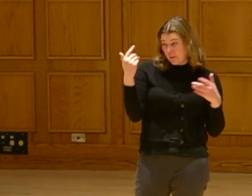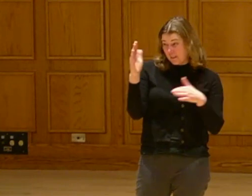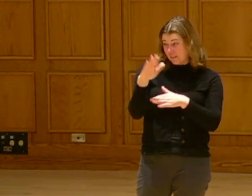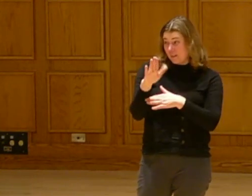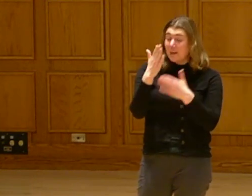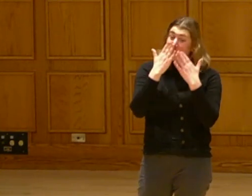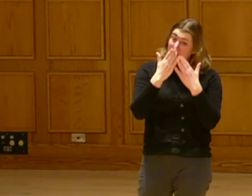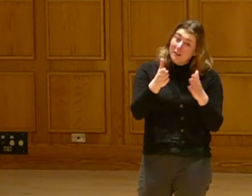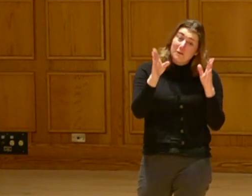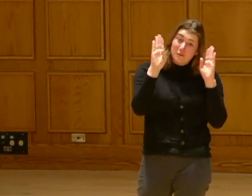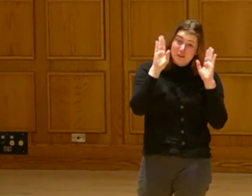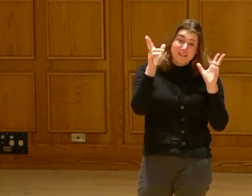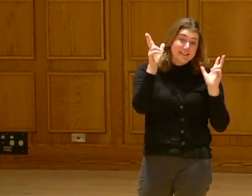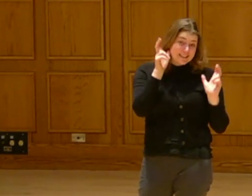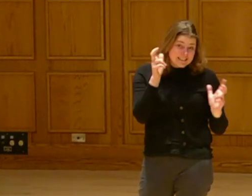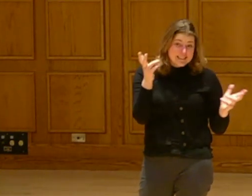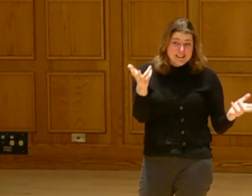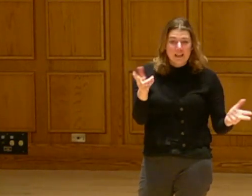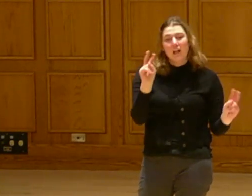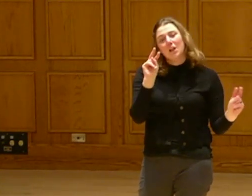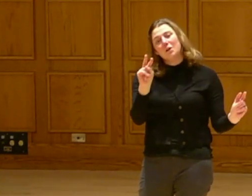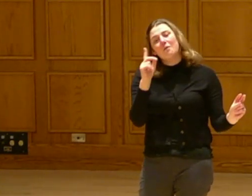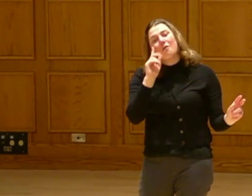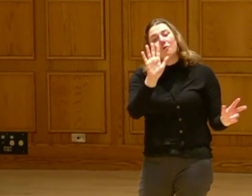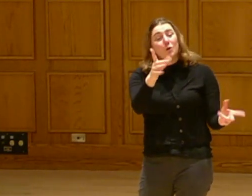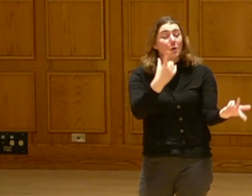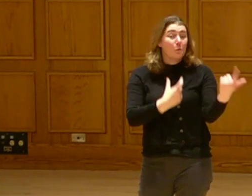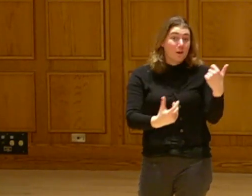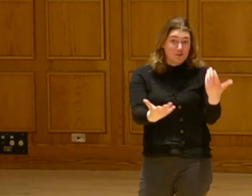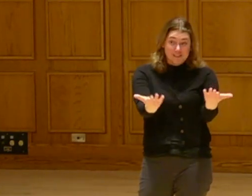Thank you for listening. I look forward to your questions.